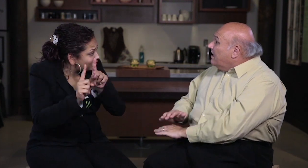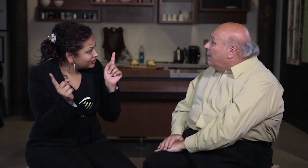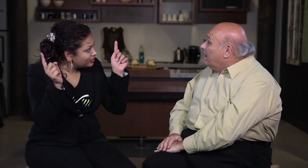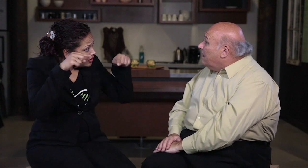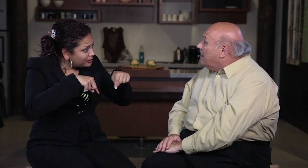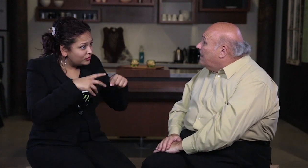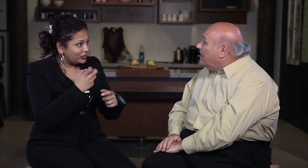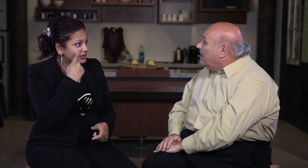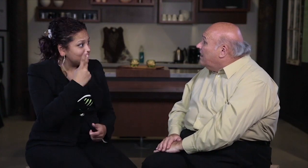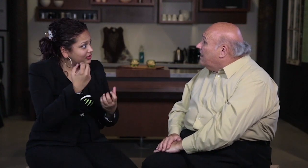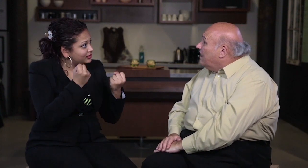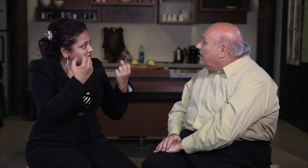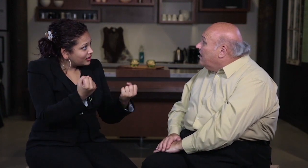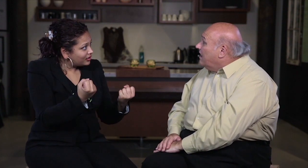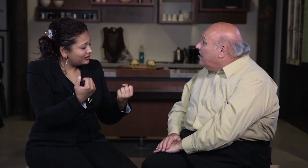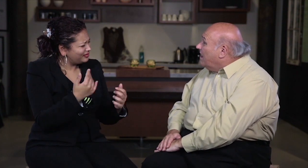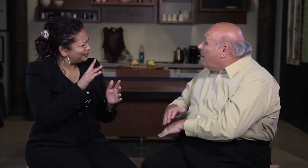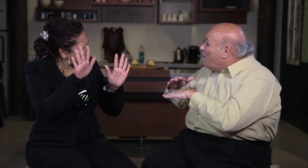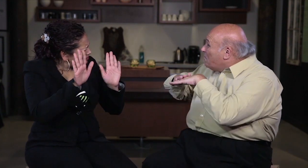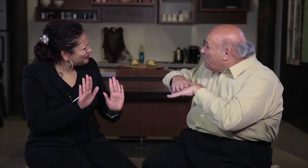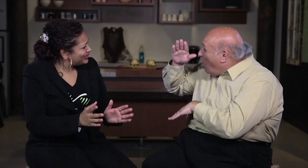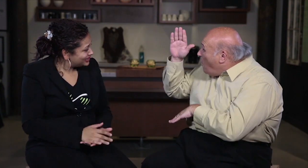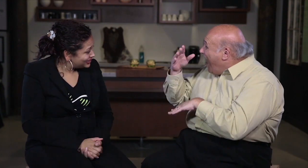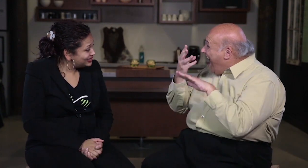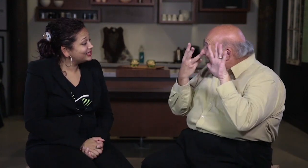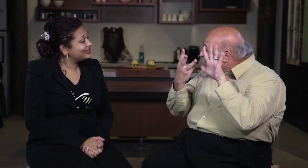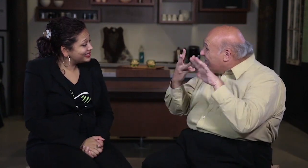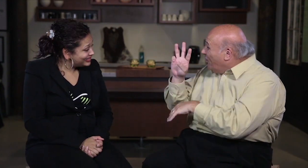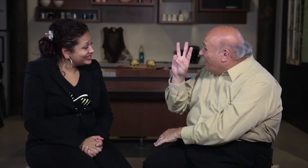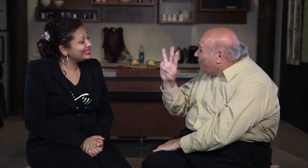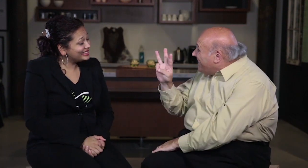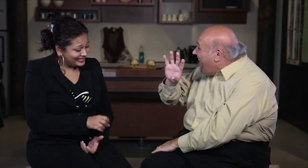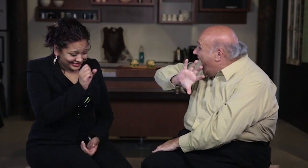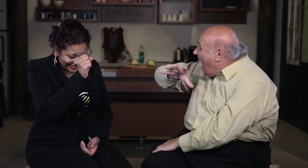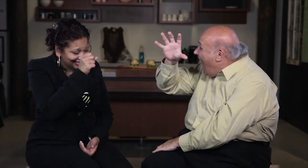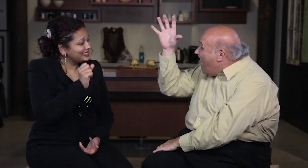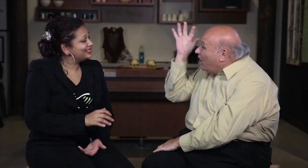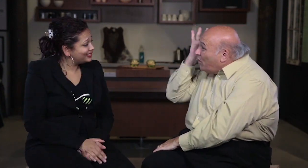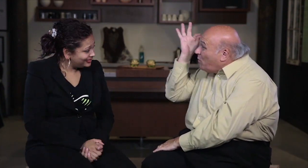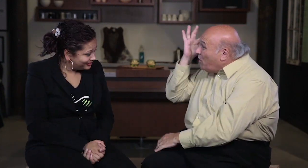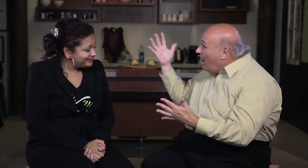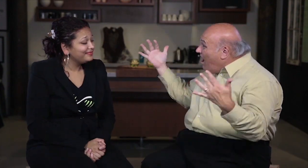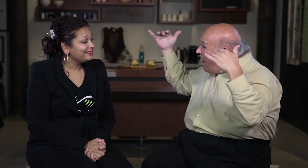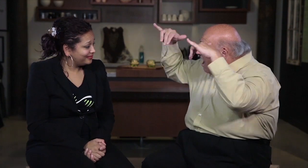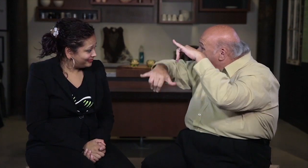from 83 different countries! Just to see a restaurant where people use signs! Gosh 83 countries?!